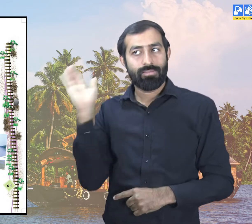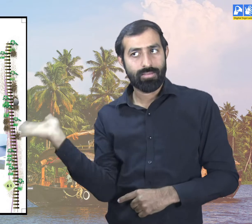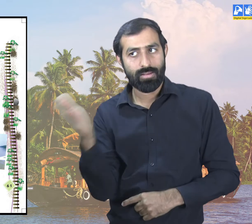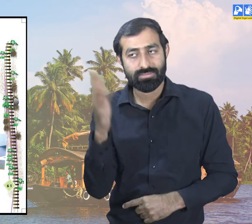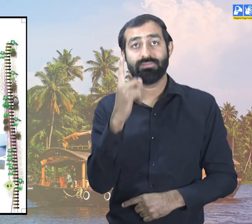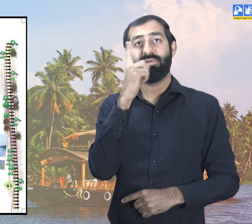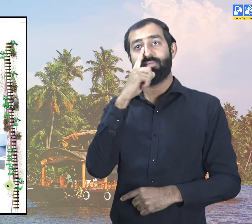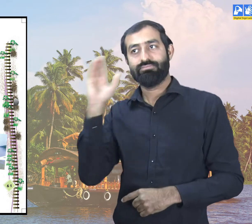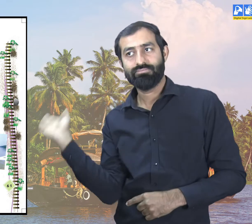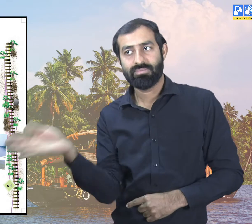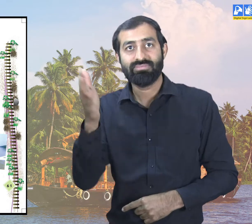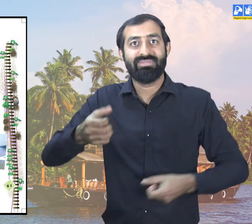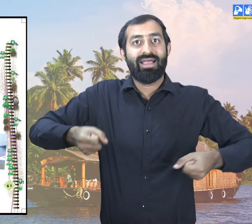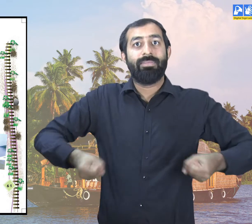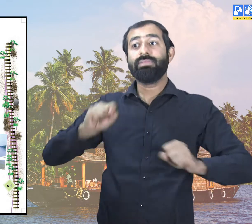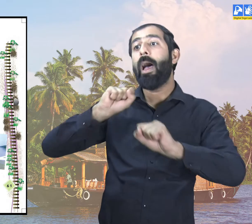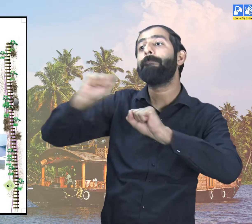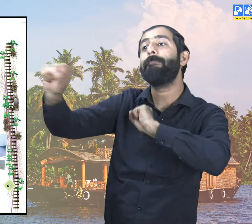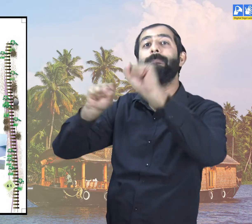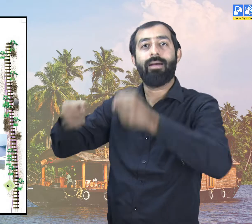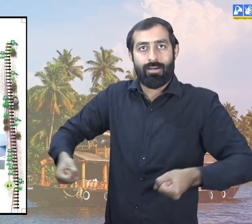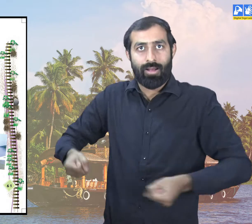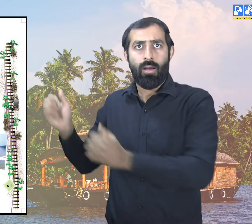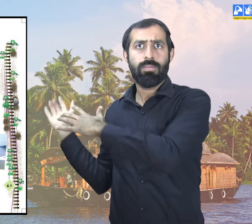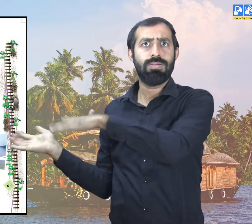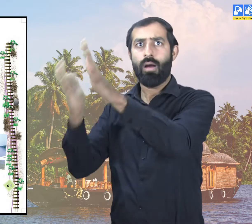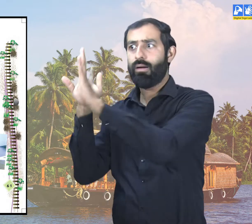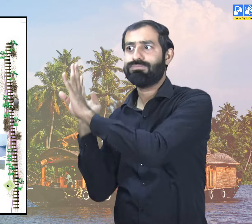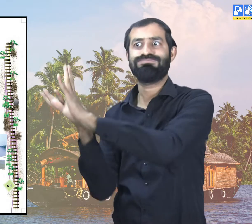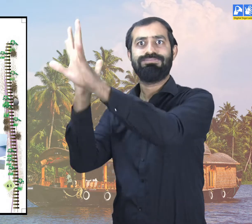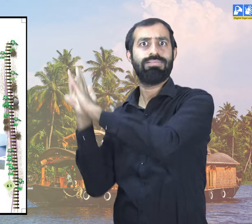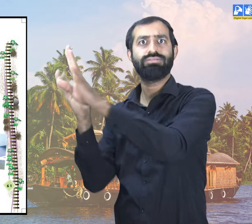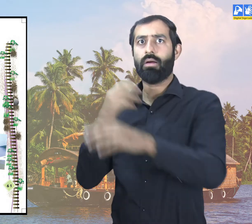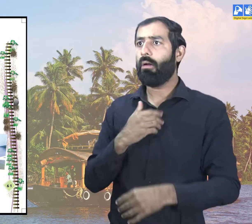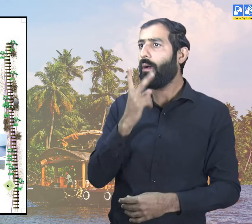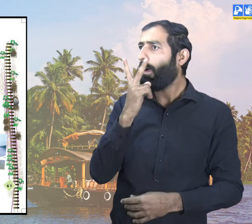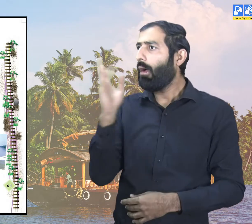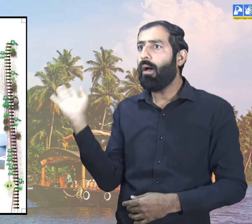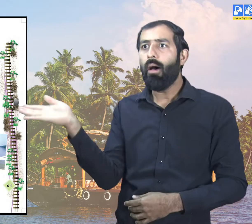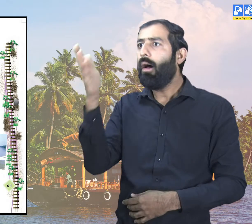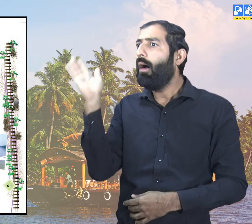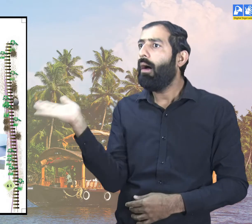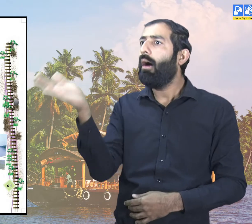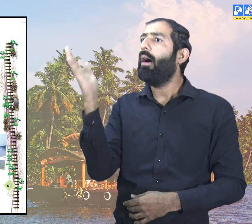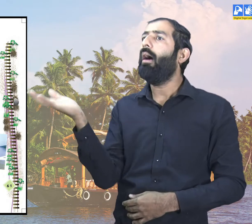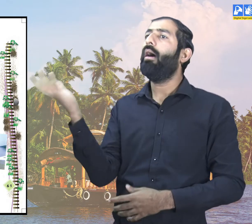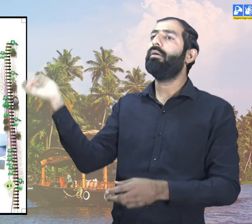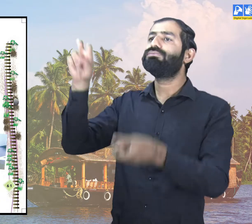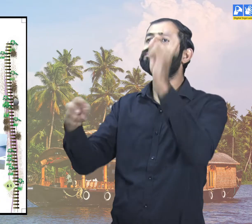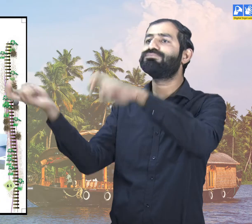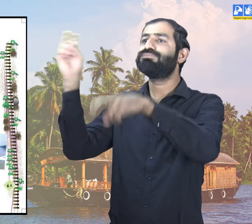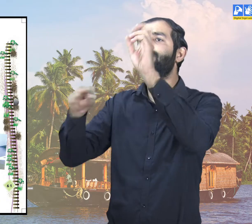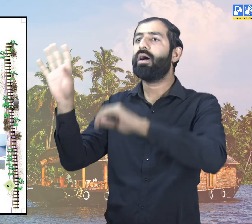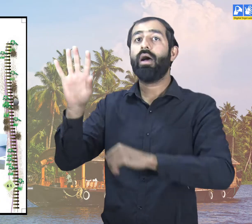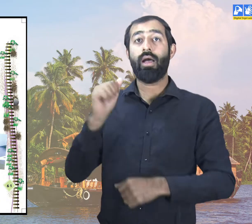School children, men, women with all their own packets and luggage.